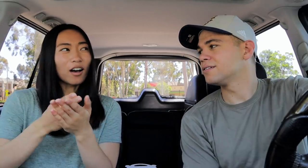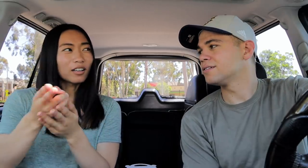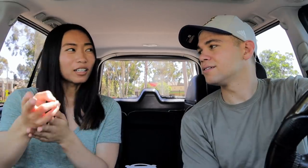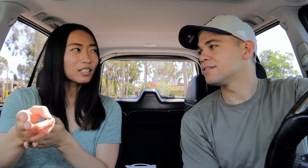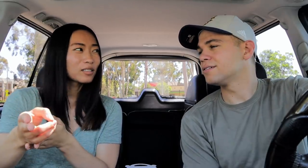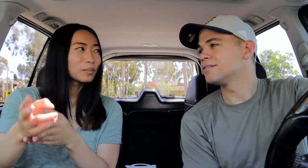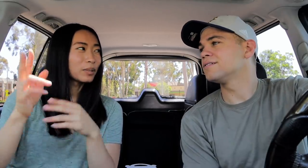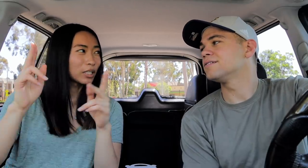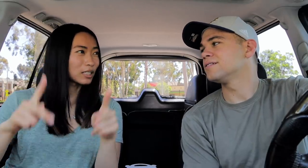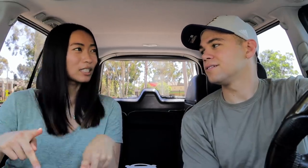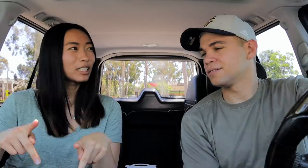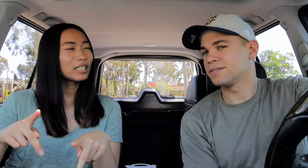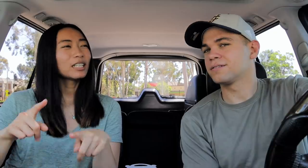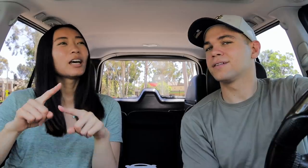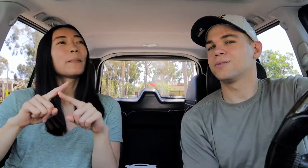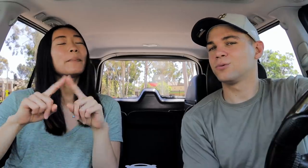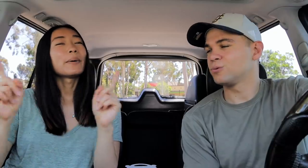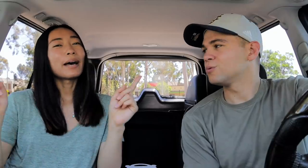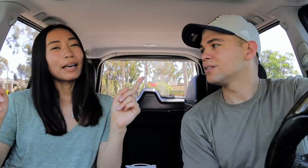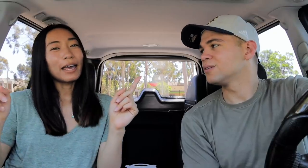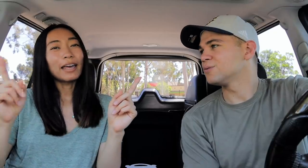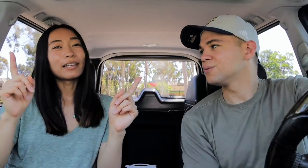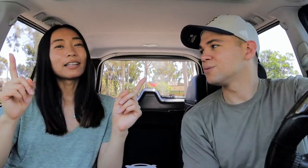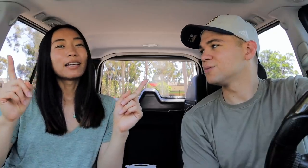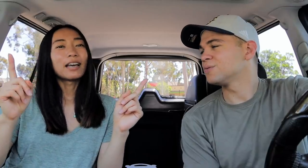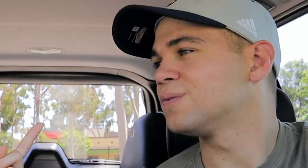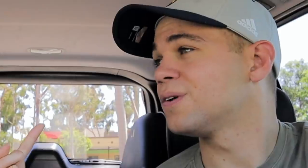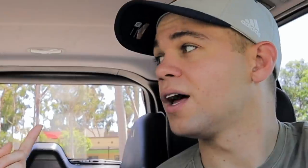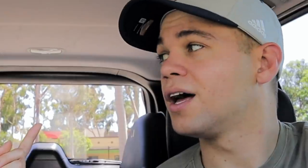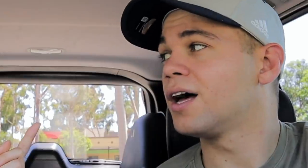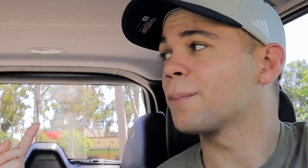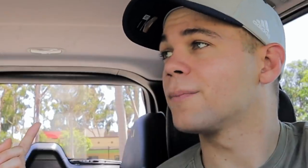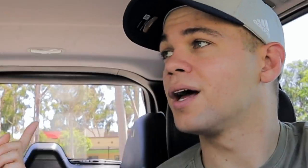honest person, but um